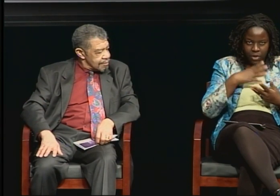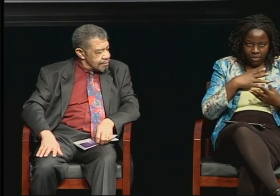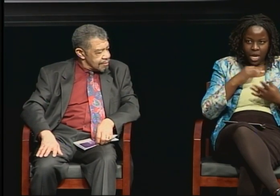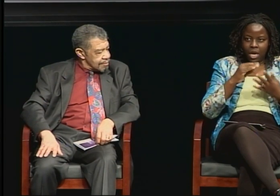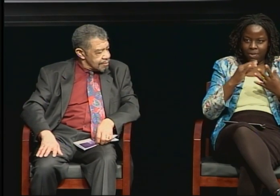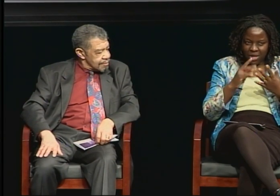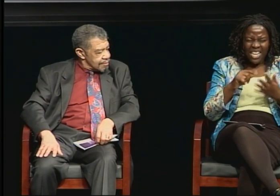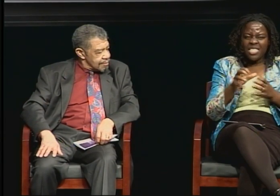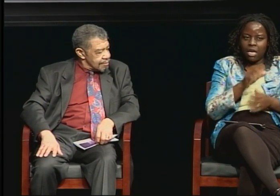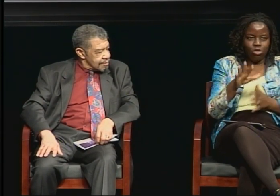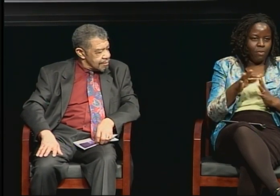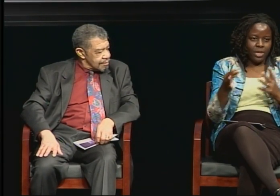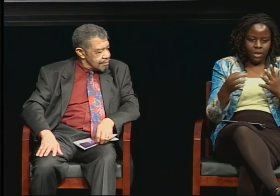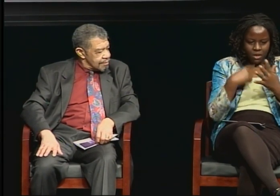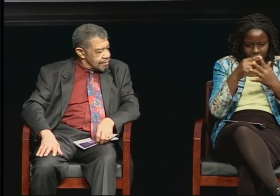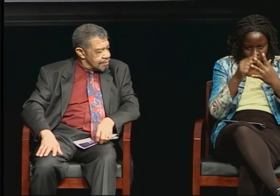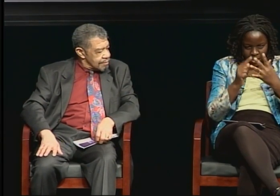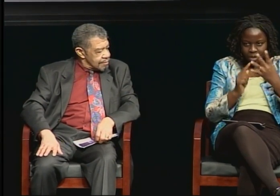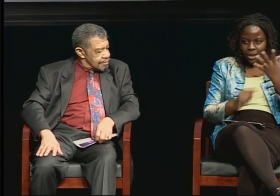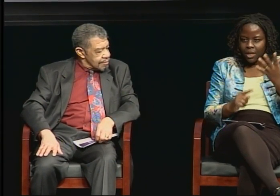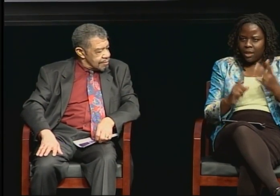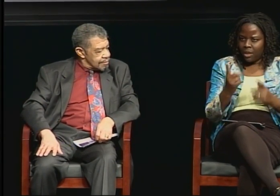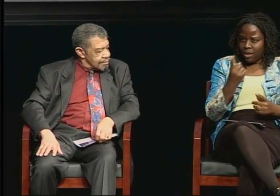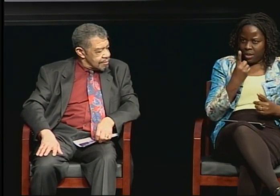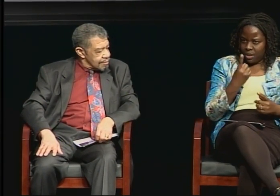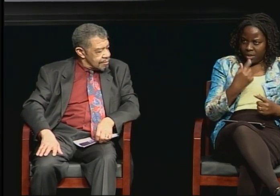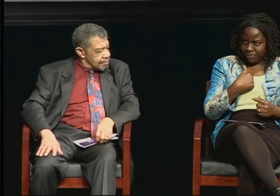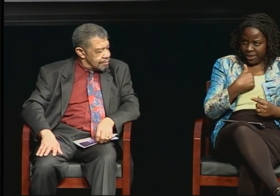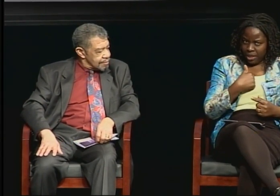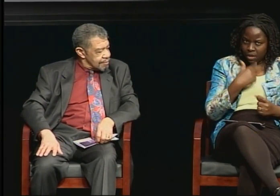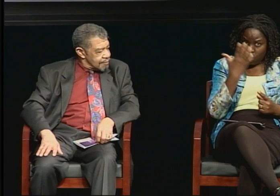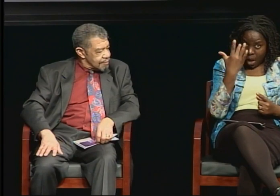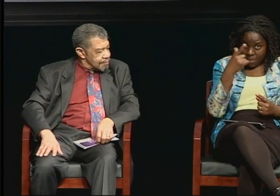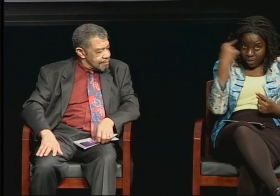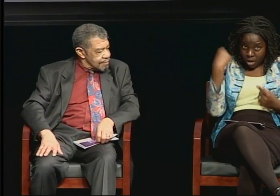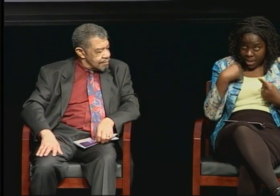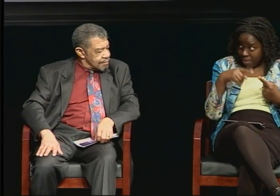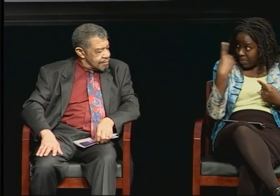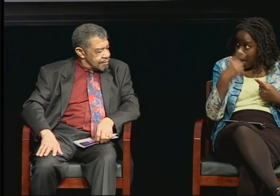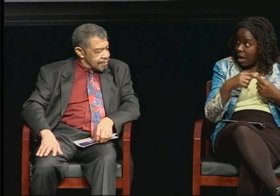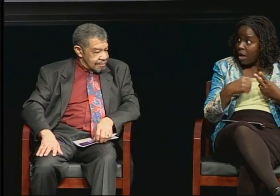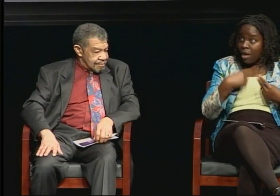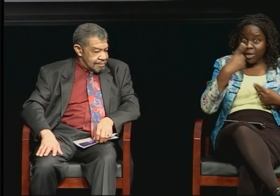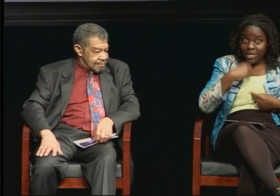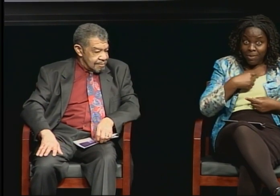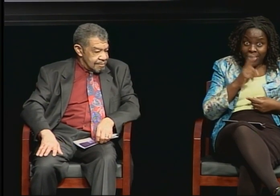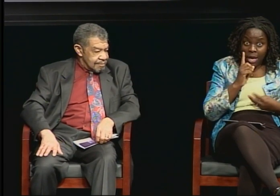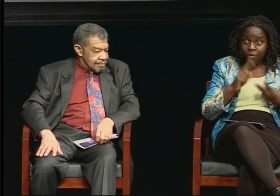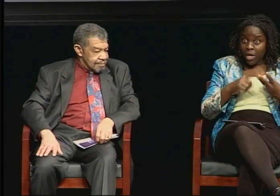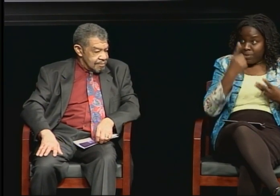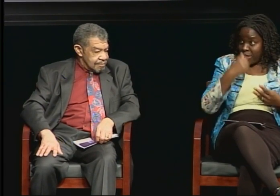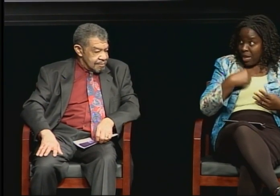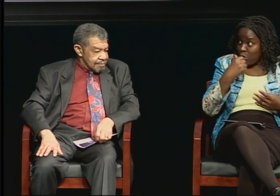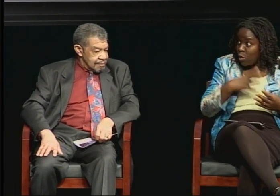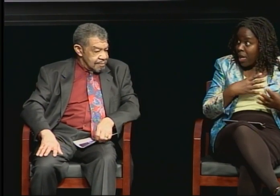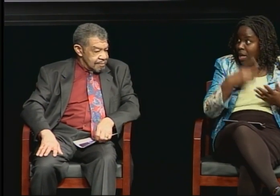I would always question whether it was because I was black or deaf or a woman or any of the different things that I could get into.